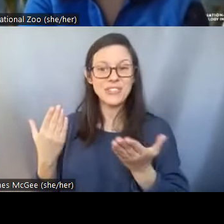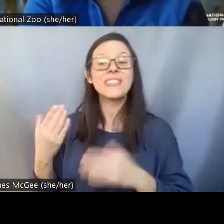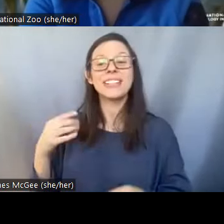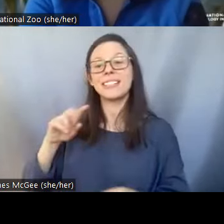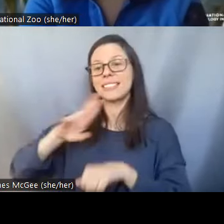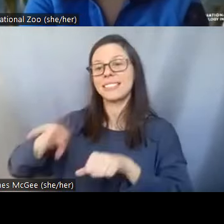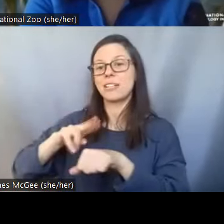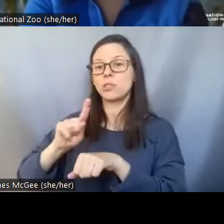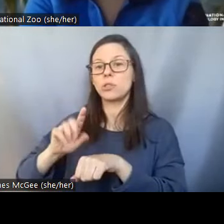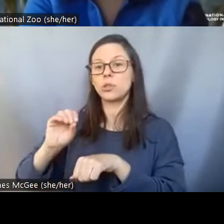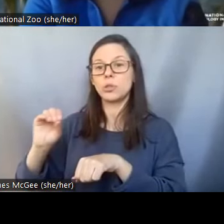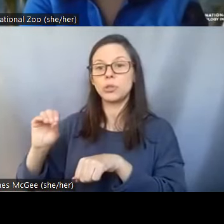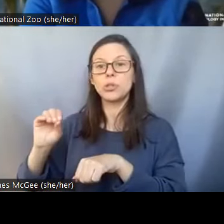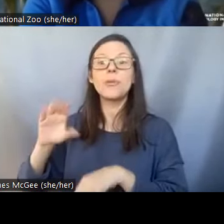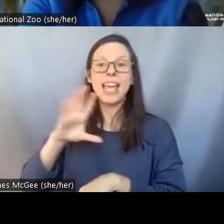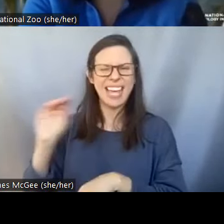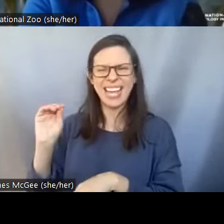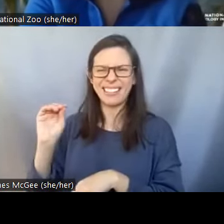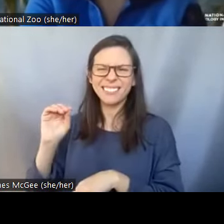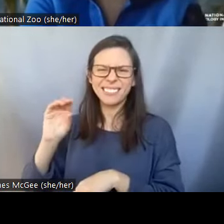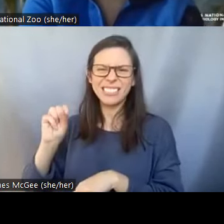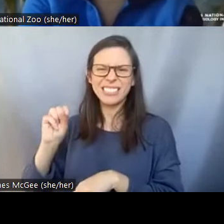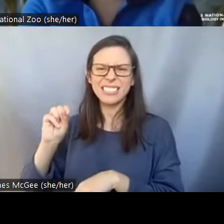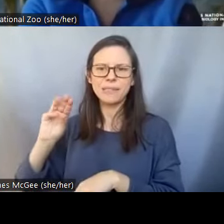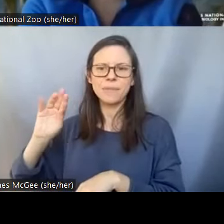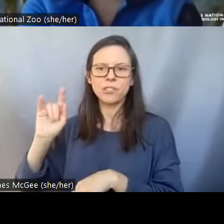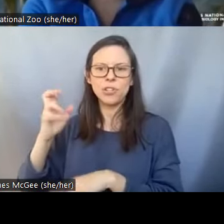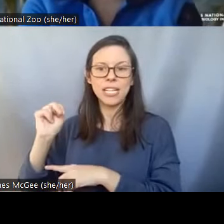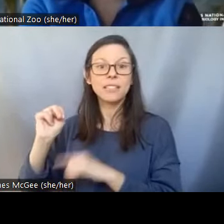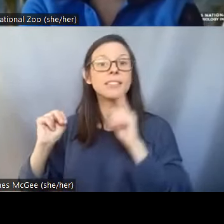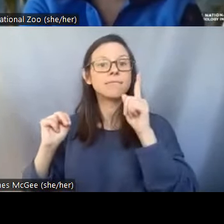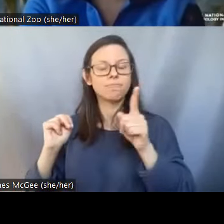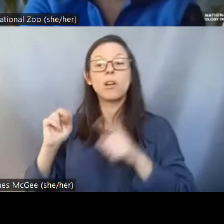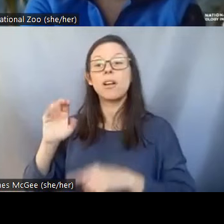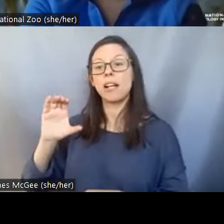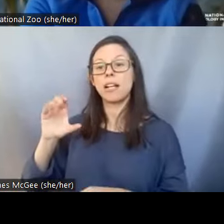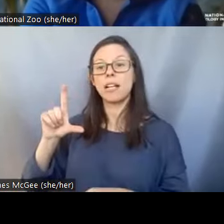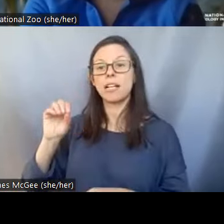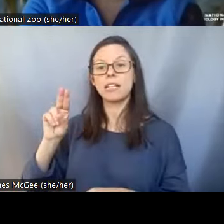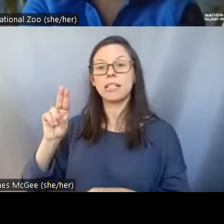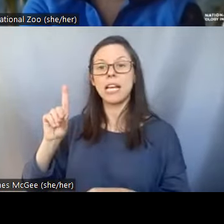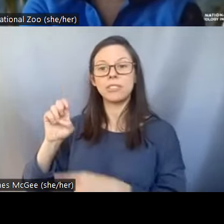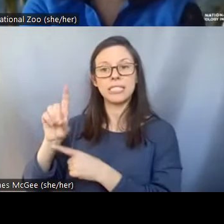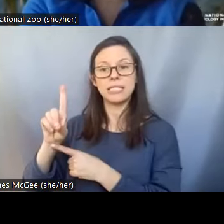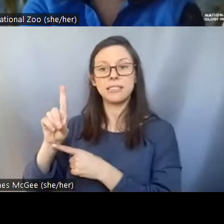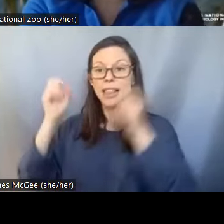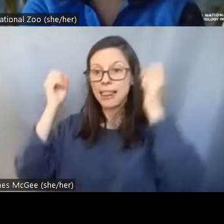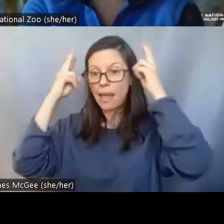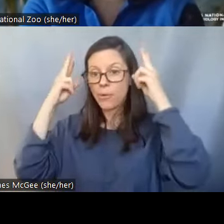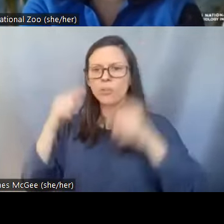Institute is our clouded leopards. Notoriously, are not great at breeding and so you and your